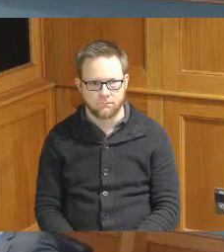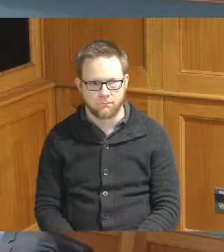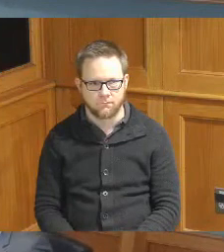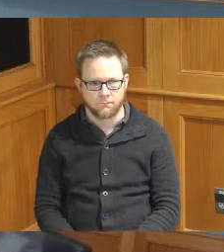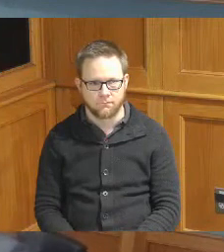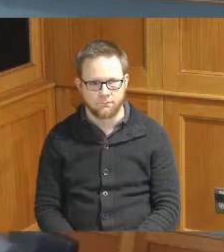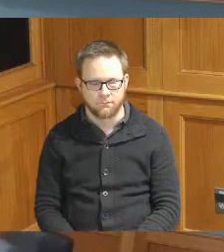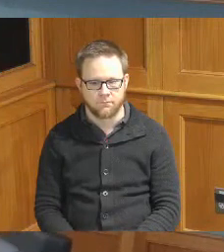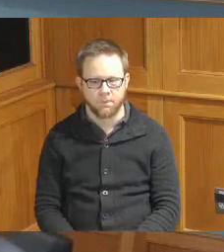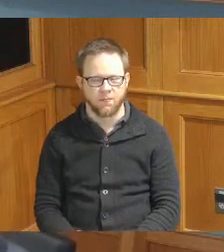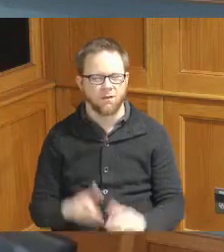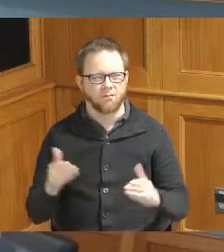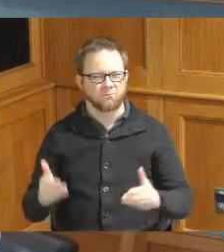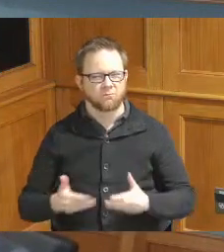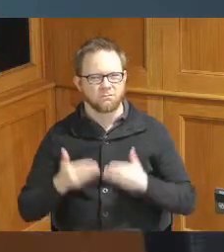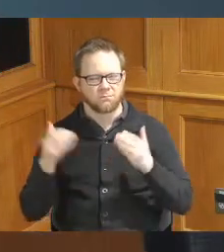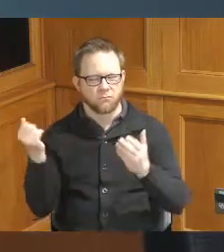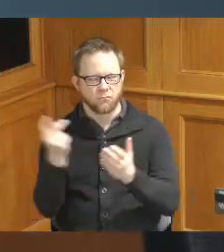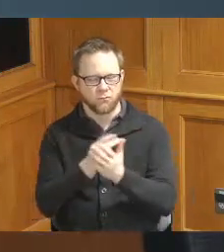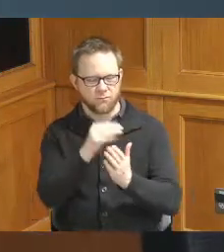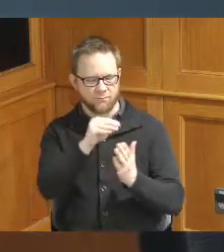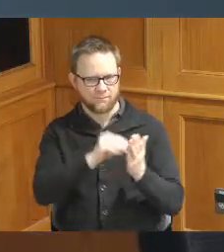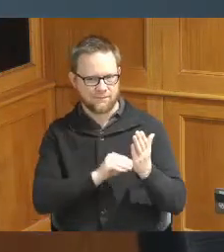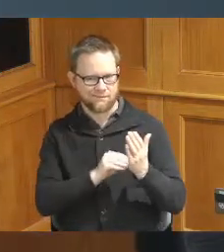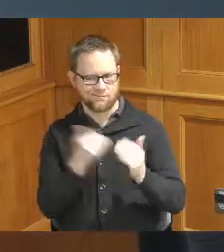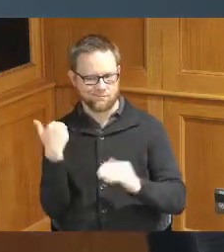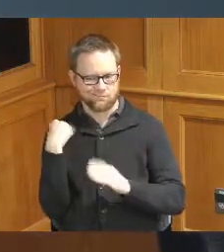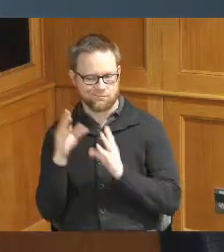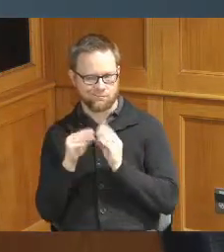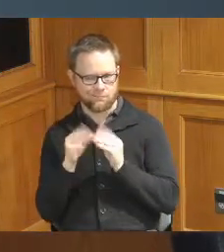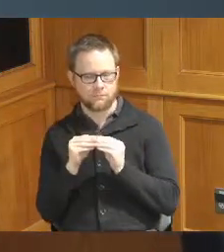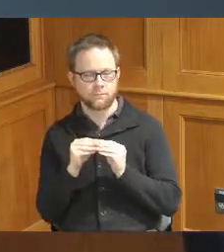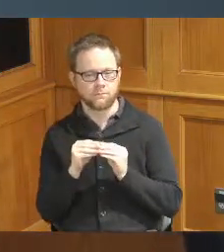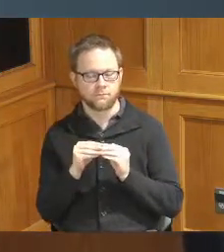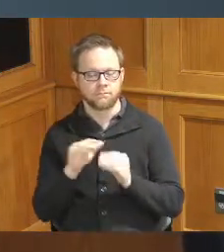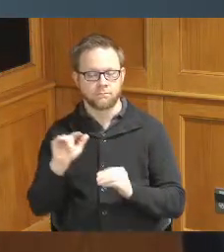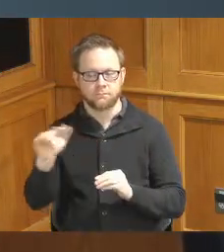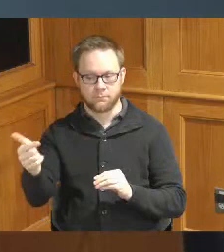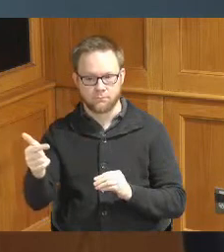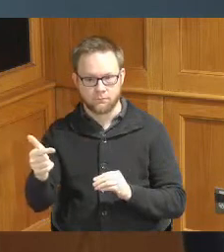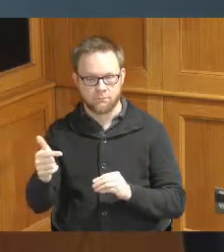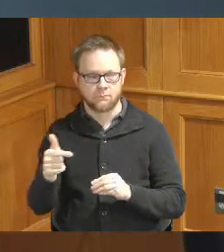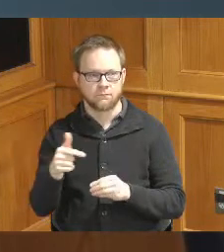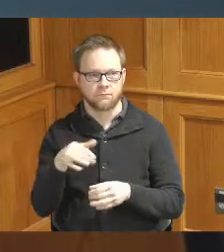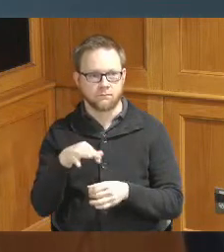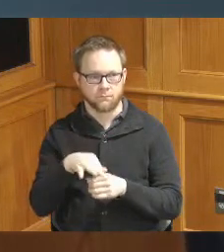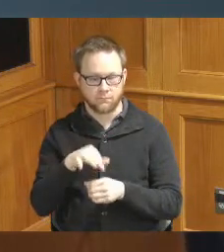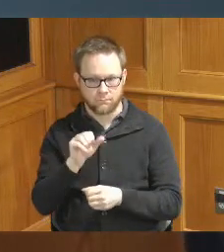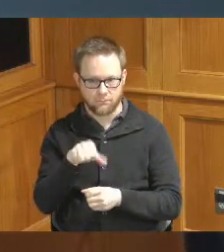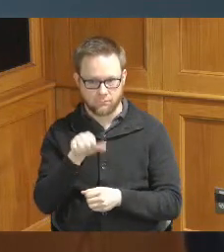I make a motion to approve the minutes second Commissioner Reece yes Commissioner Driehaus